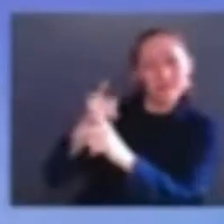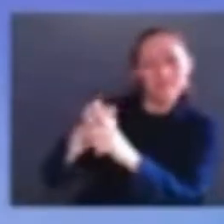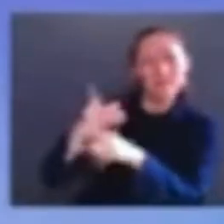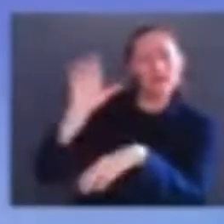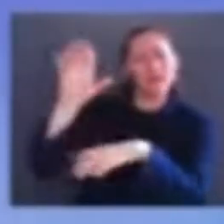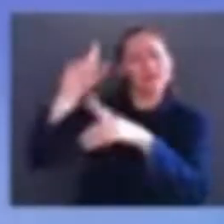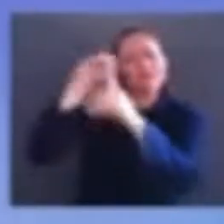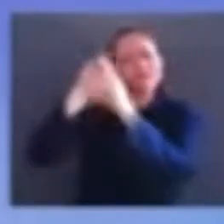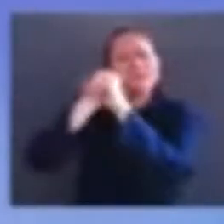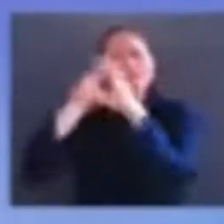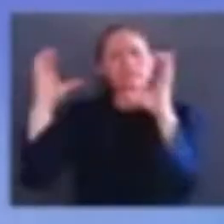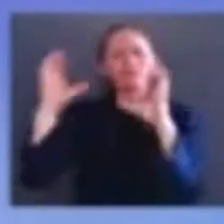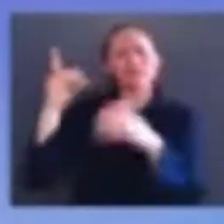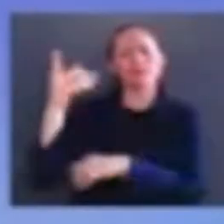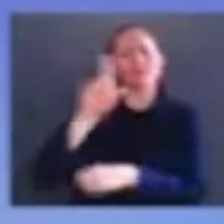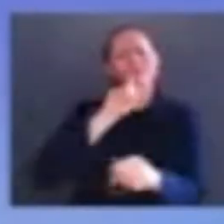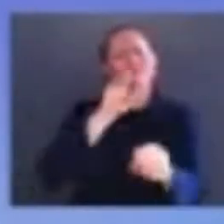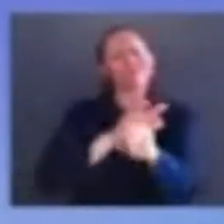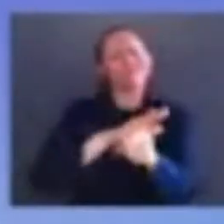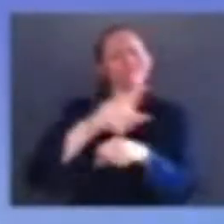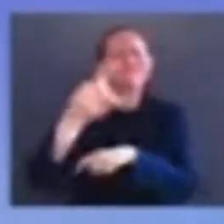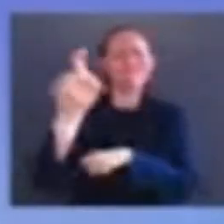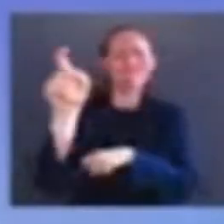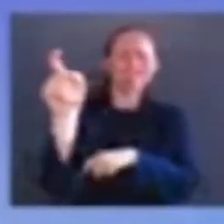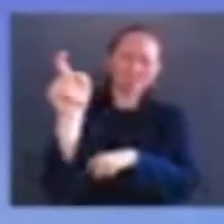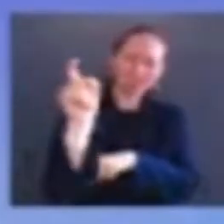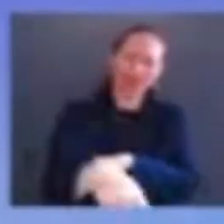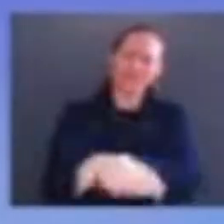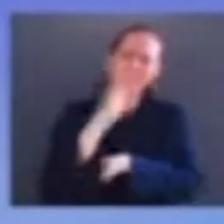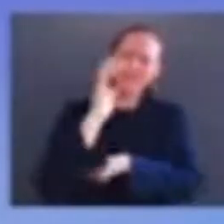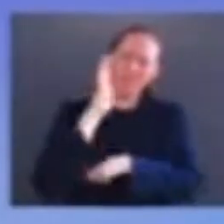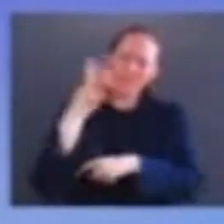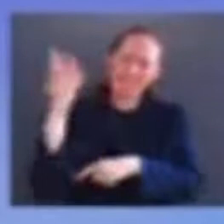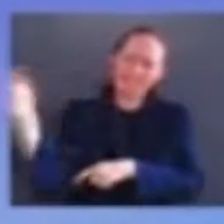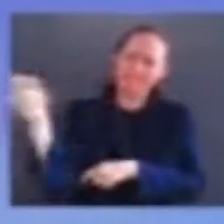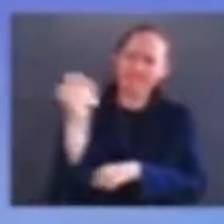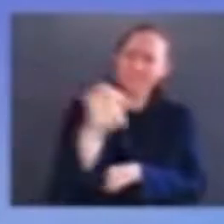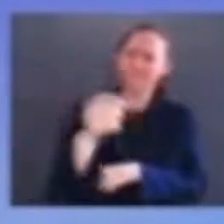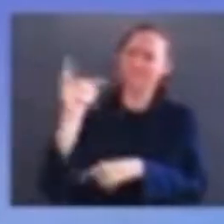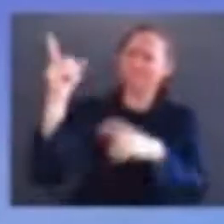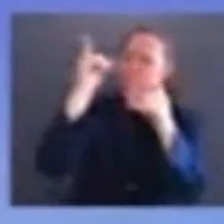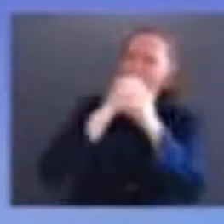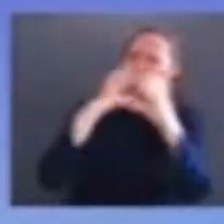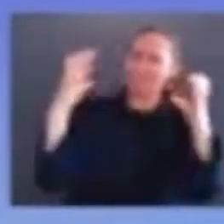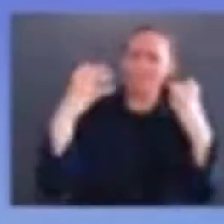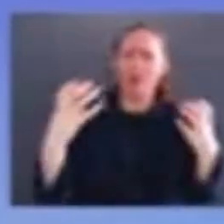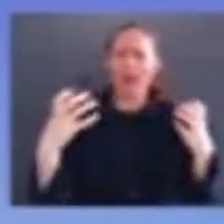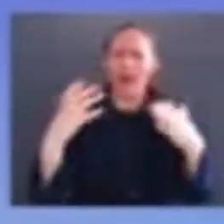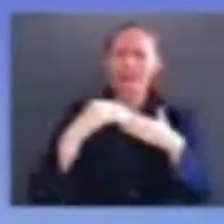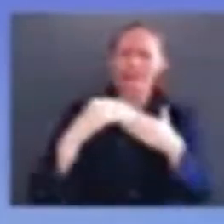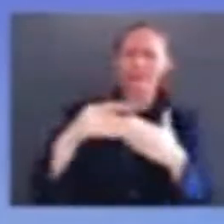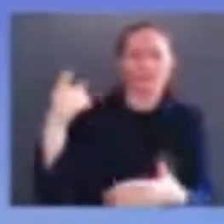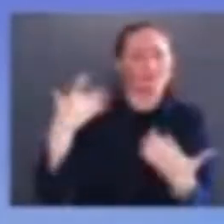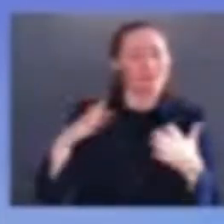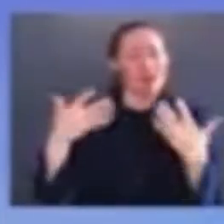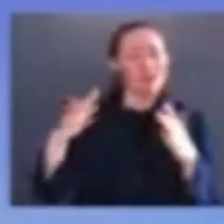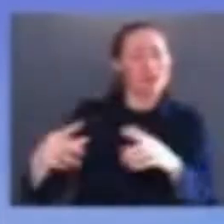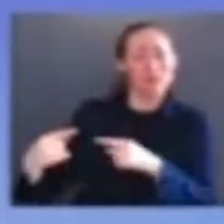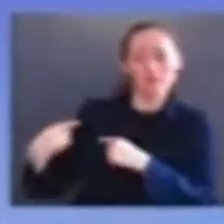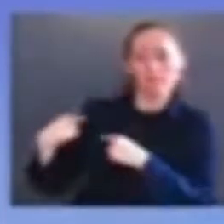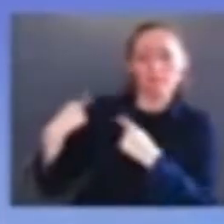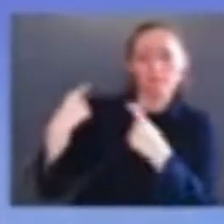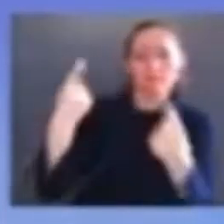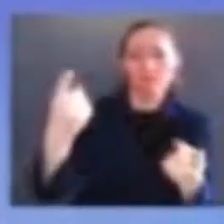a lifelong commitment to building a better america and of course we are also here